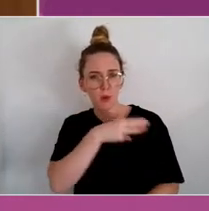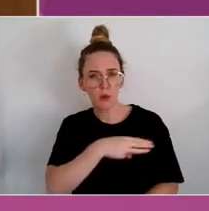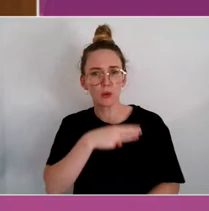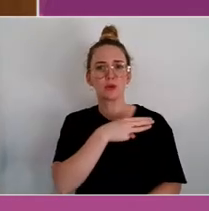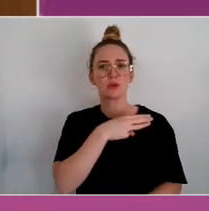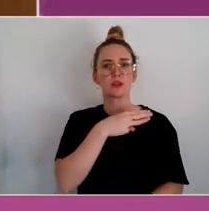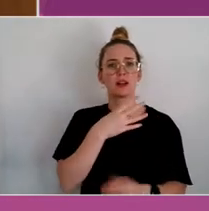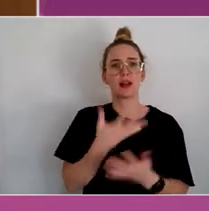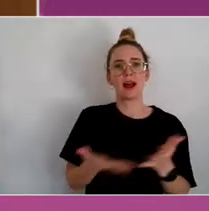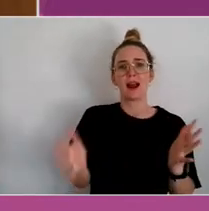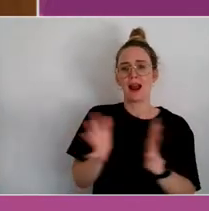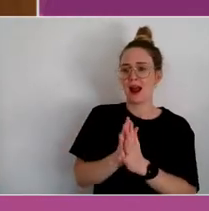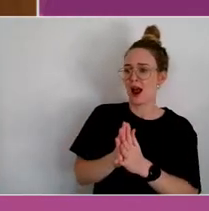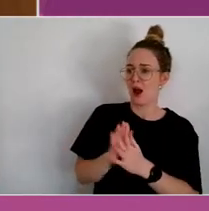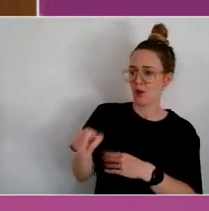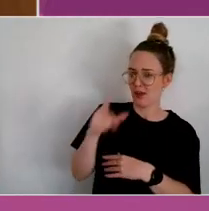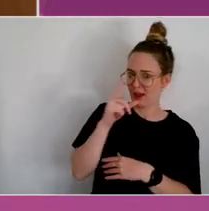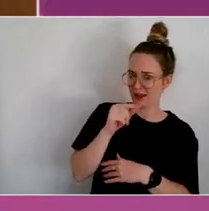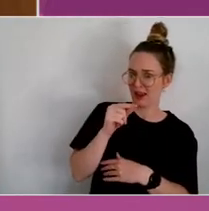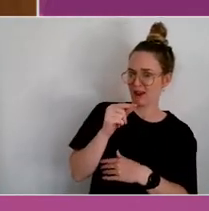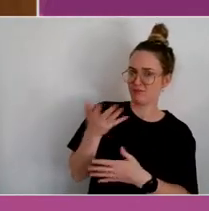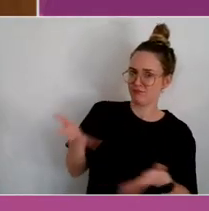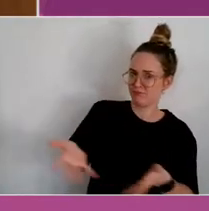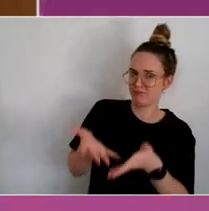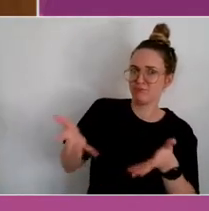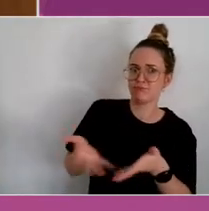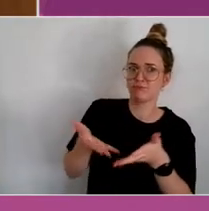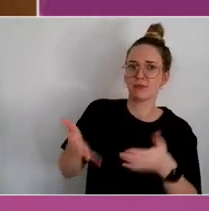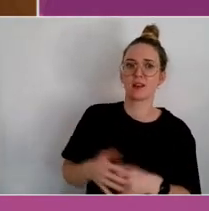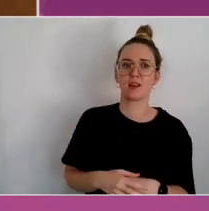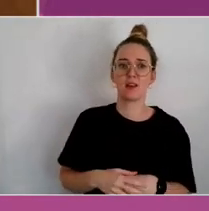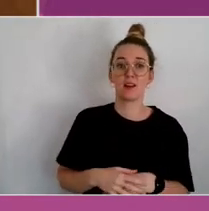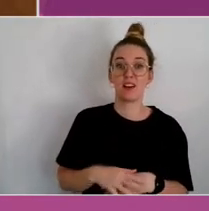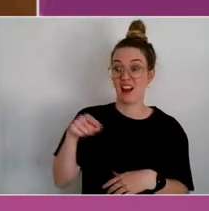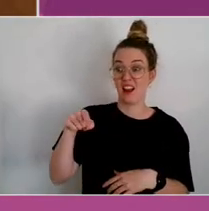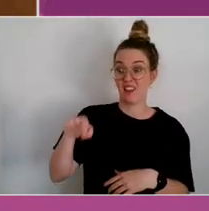And then that was picked up by actually metro south health in Brisbane.